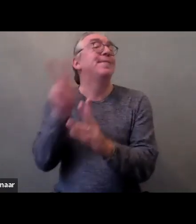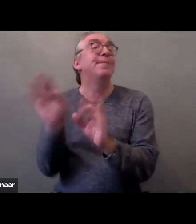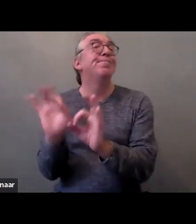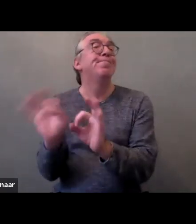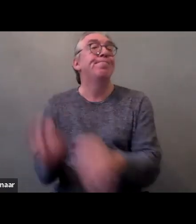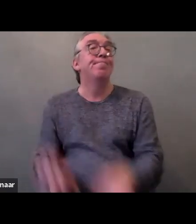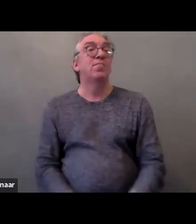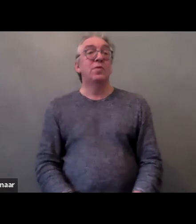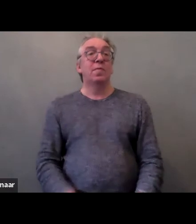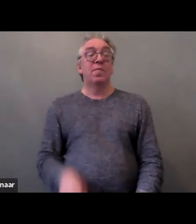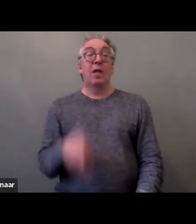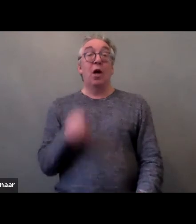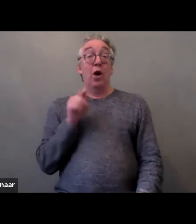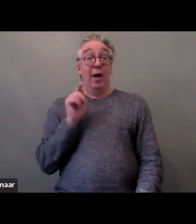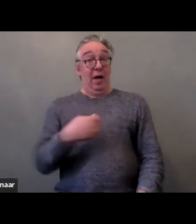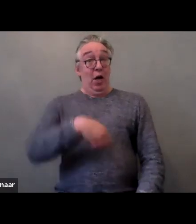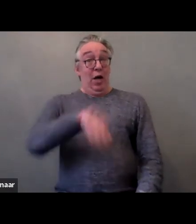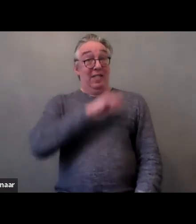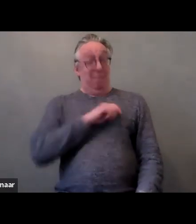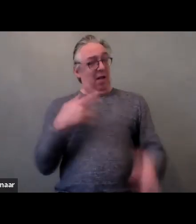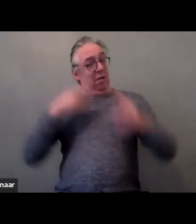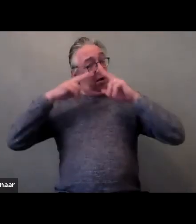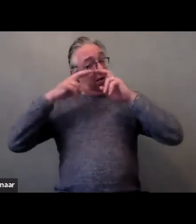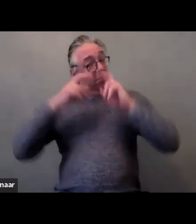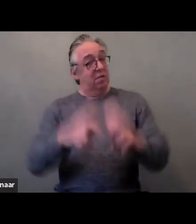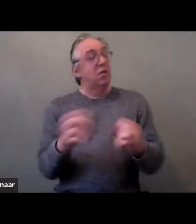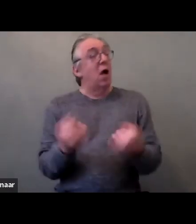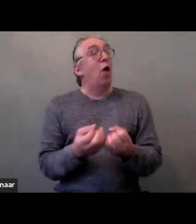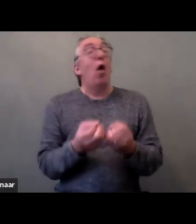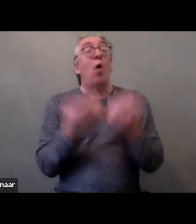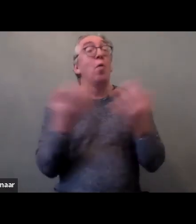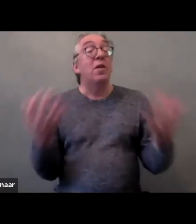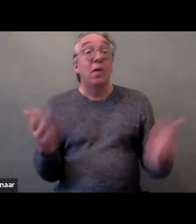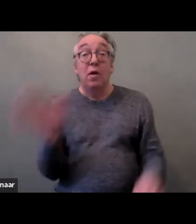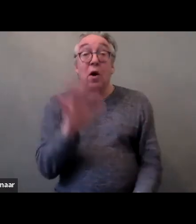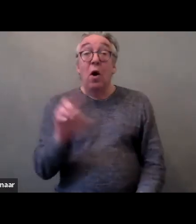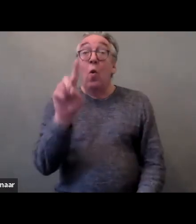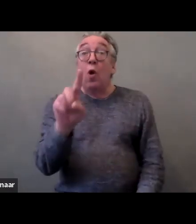that the total number of resolved cases amounted 140 in 2016.